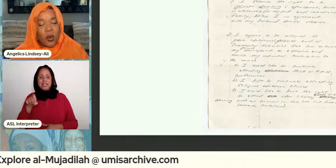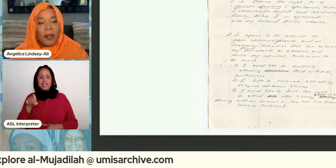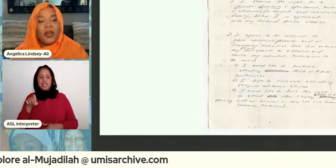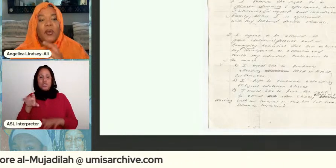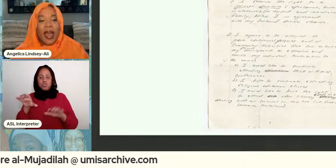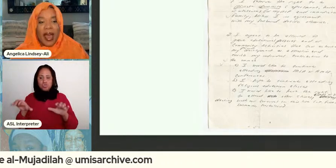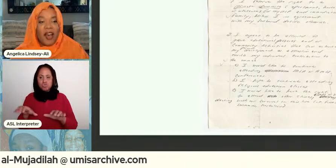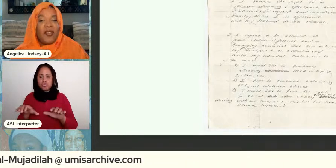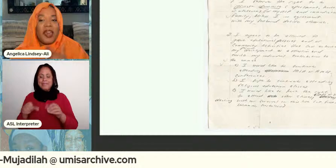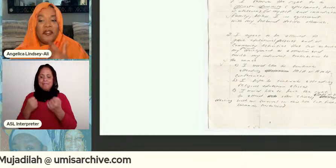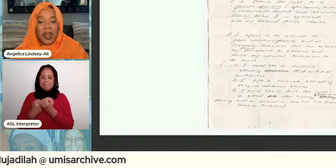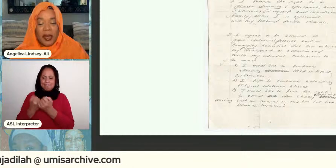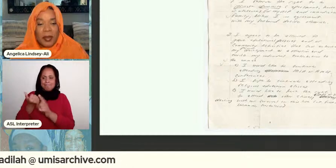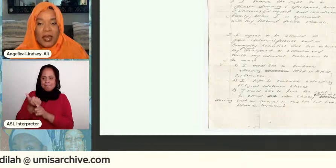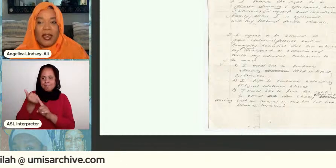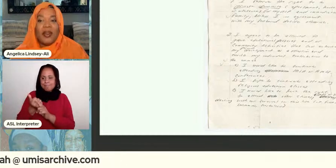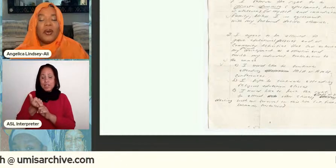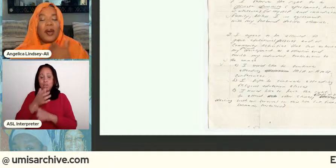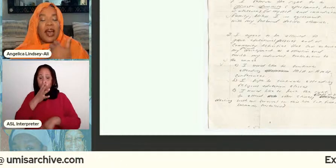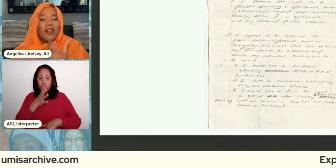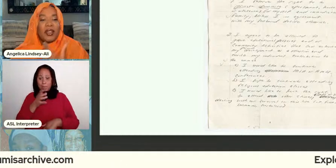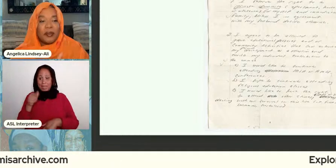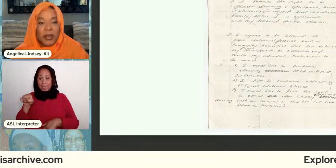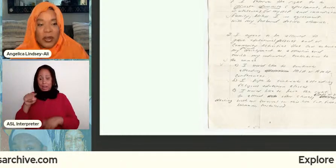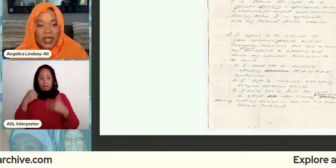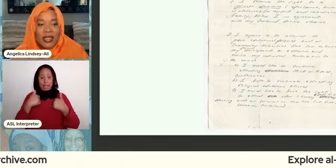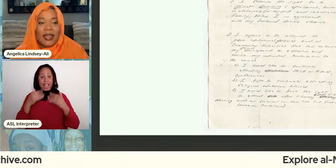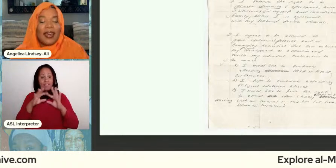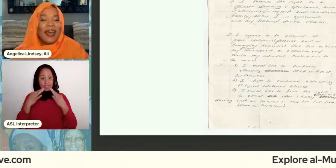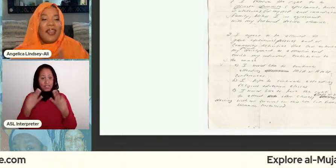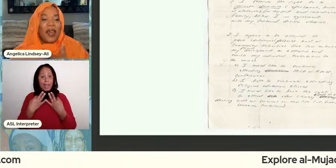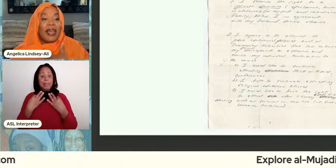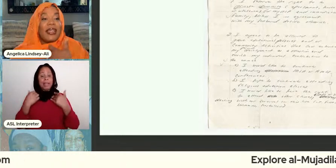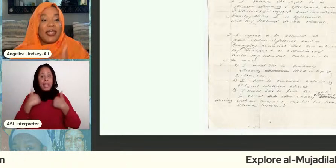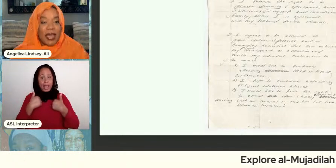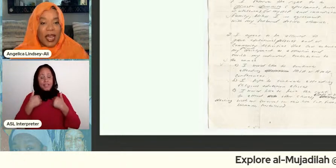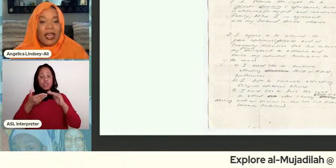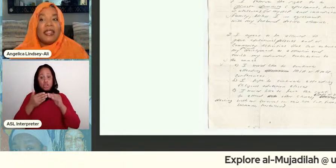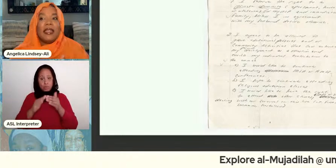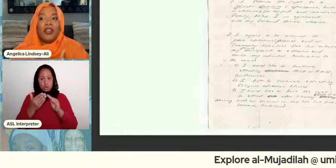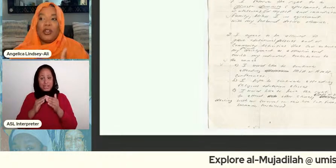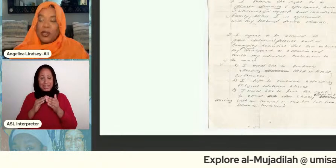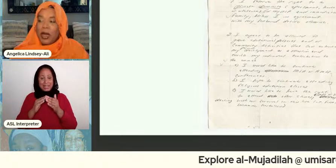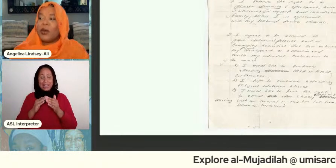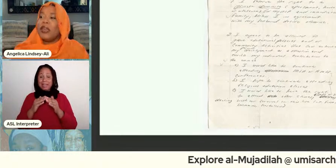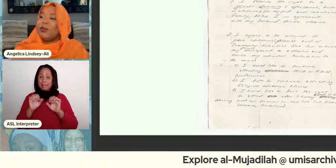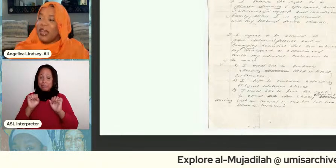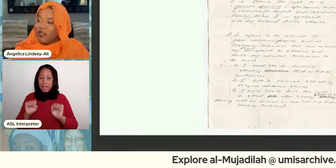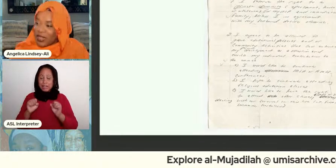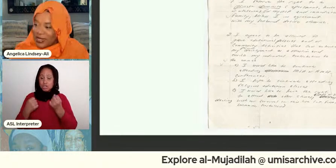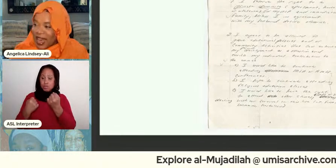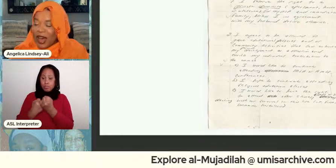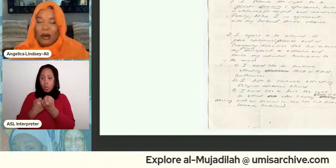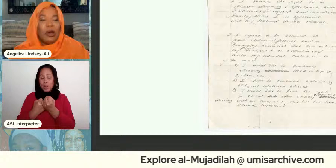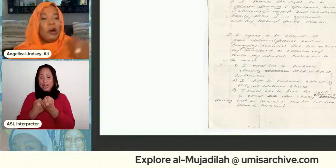women who have a family who have a community that can stand and you know say okay you left this out